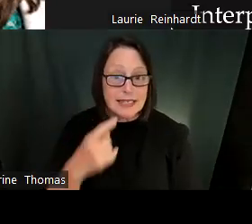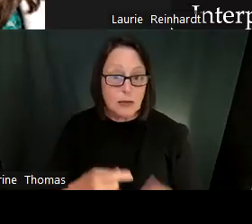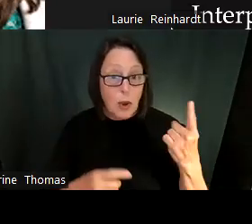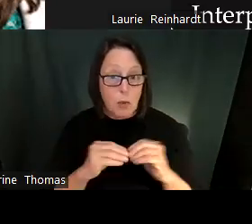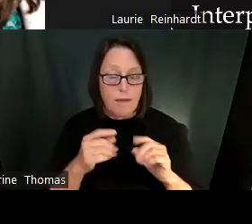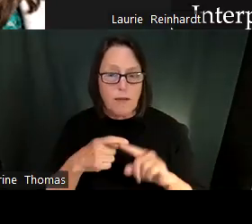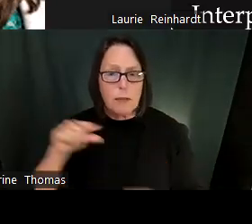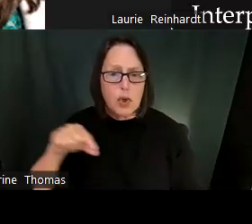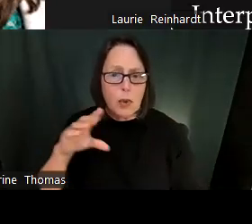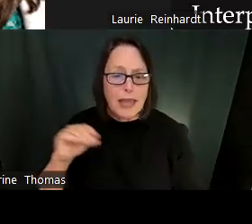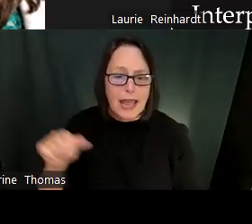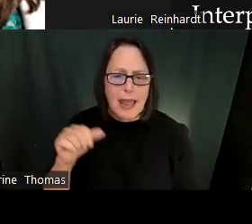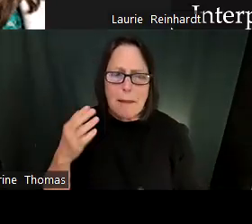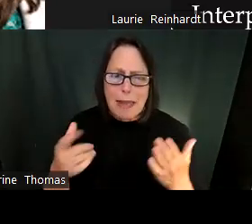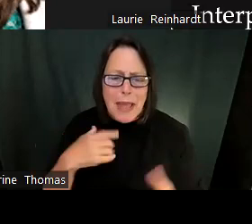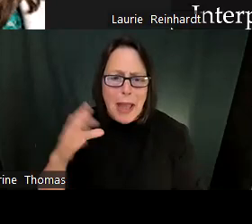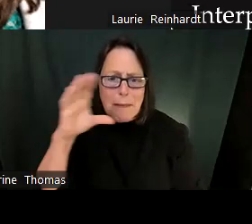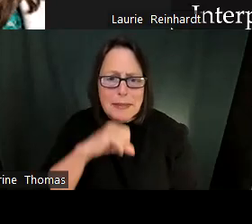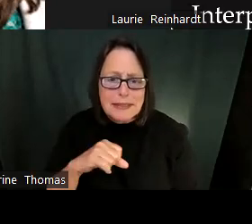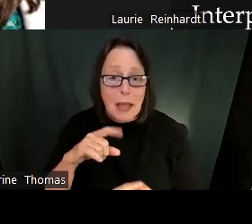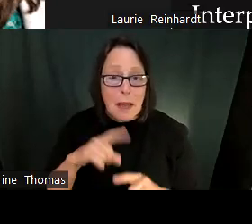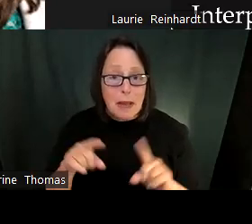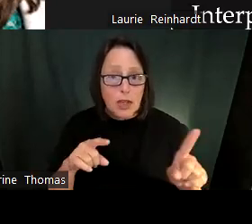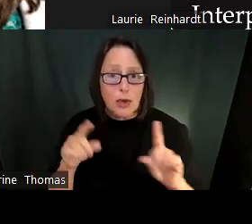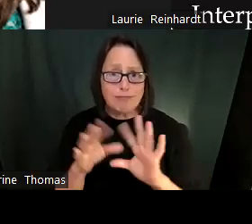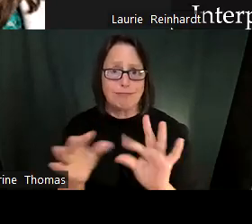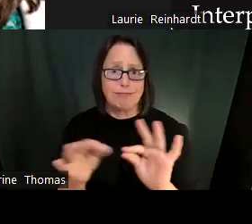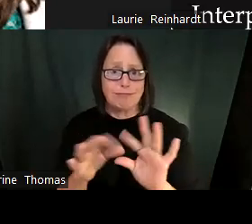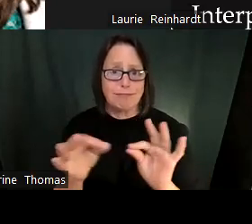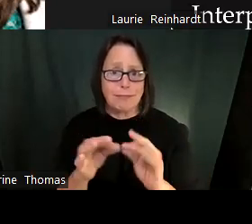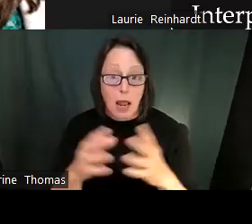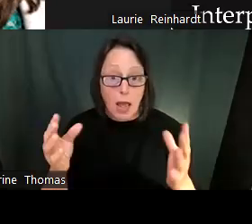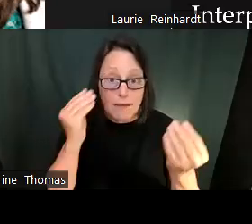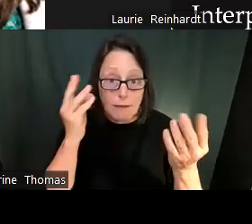Thanks, Debra.